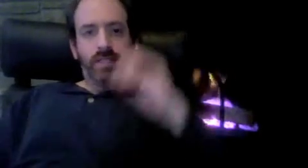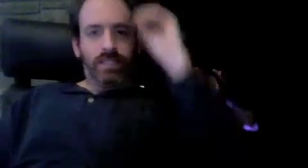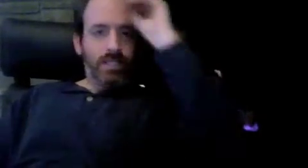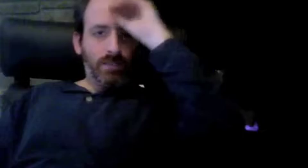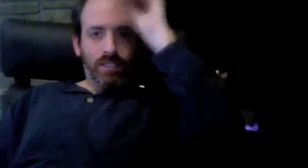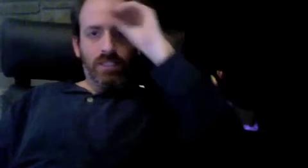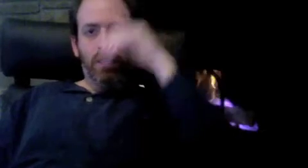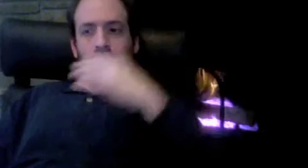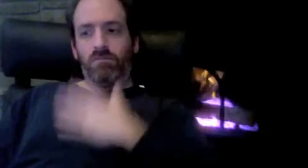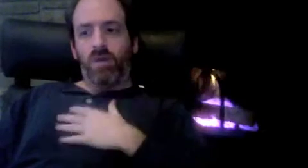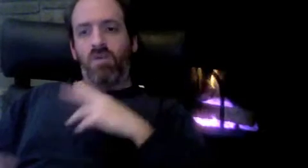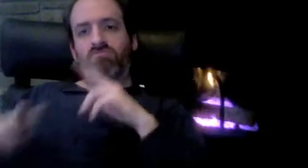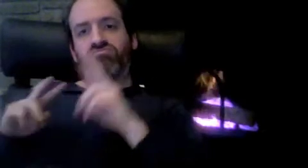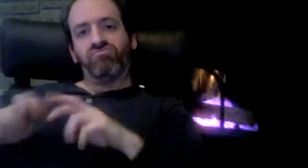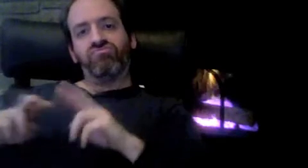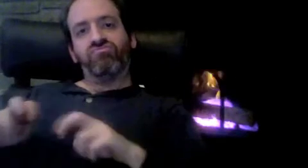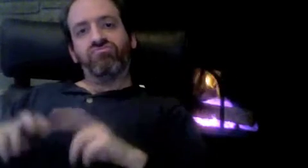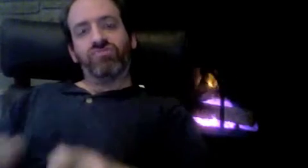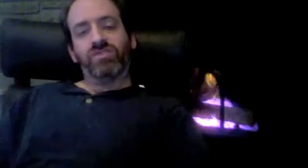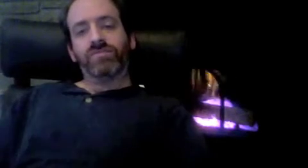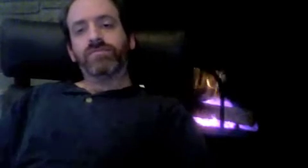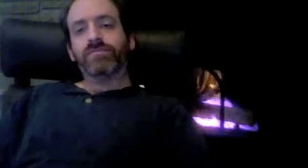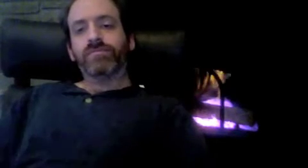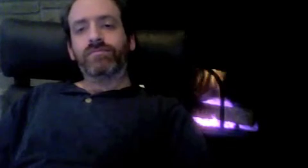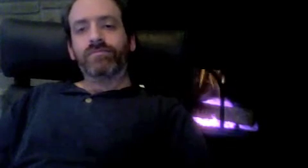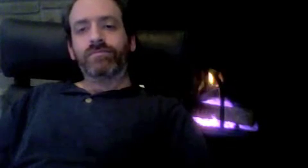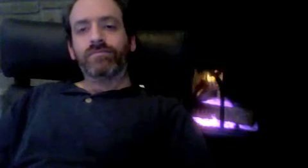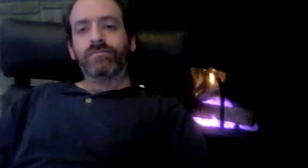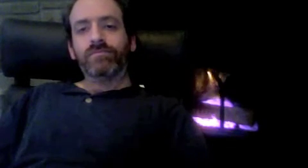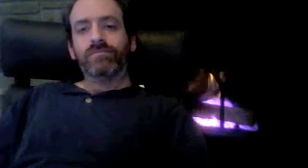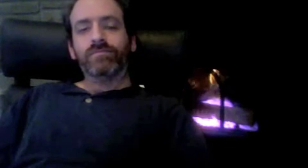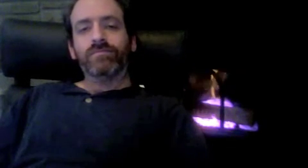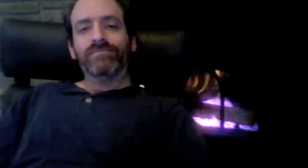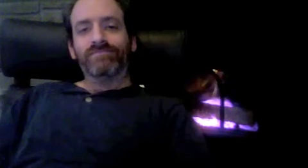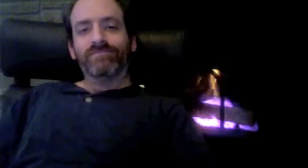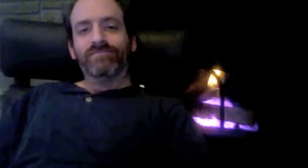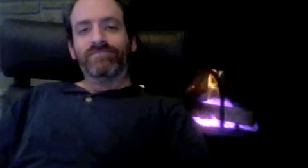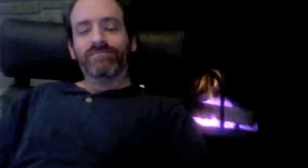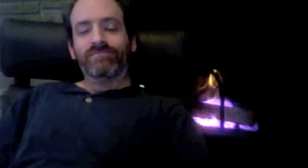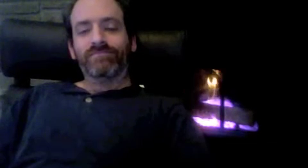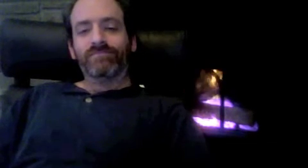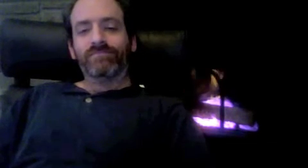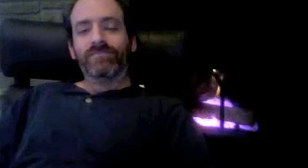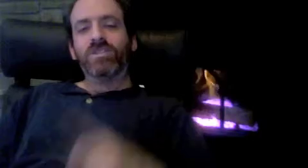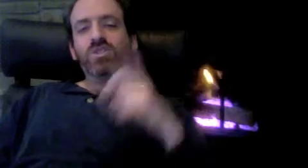I do not represent anyone. I'm speaking this on my own, as a consumer who uses VRS daily.